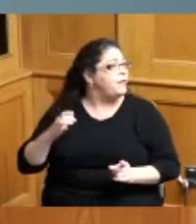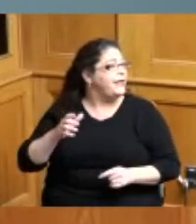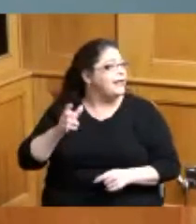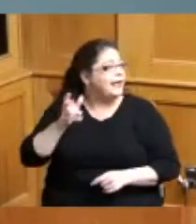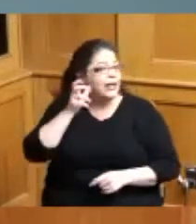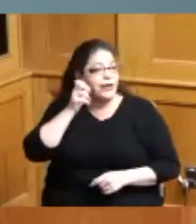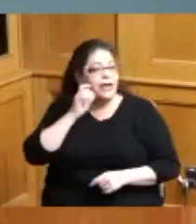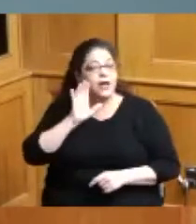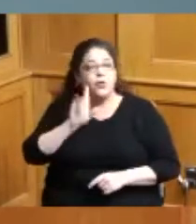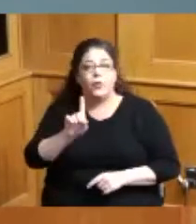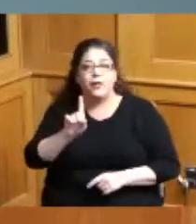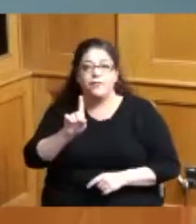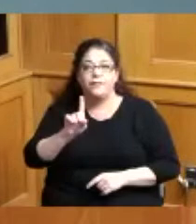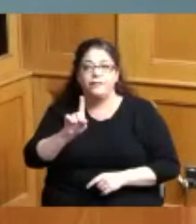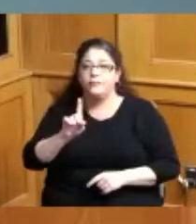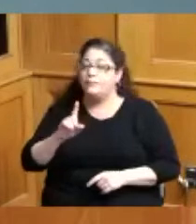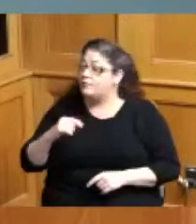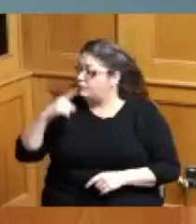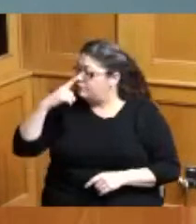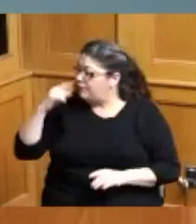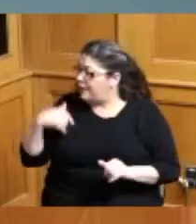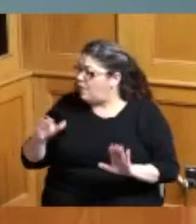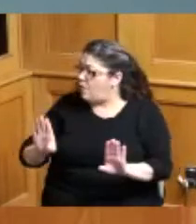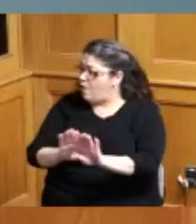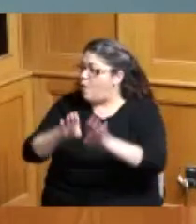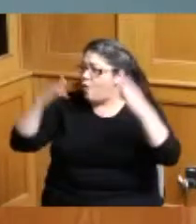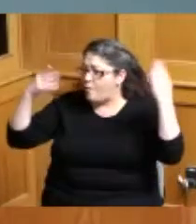okay well let's just open up the public hearing then